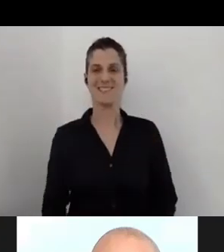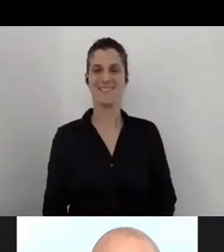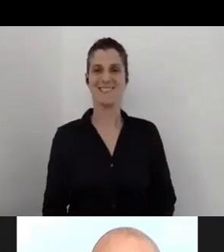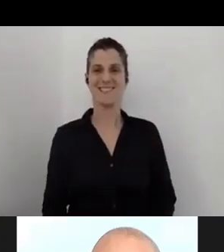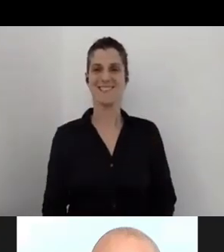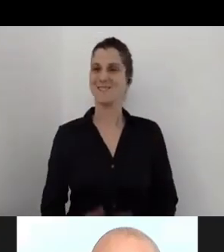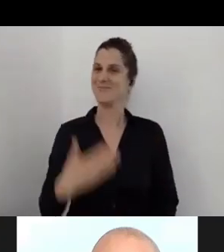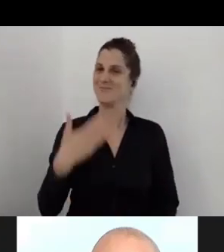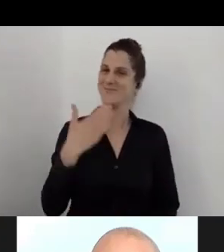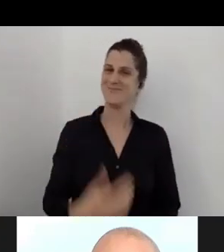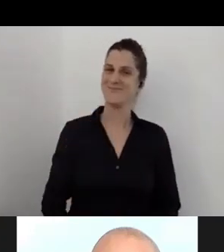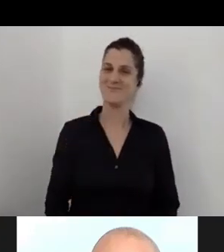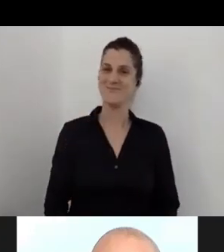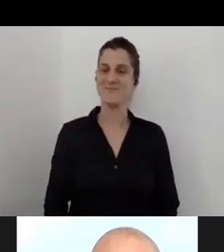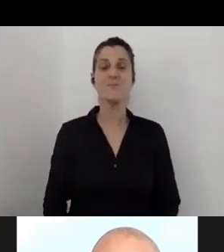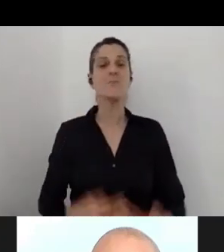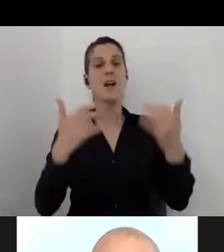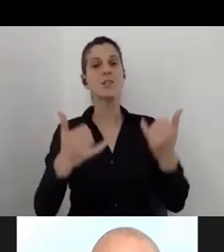Now, I want to invite Or Cohen,